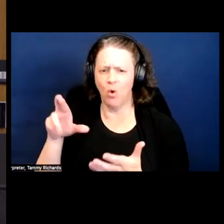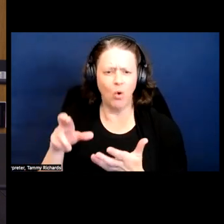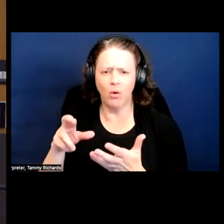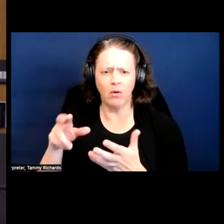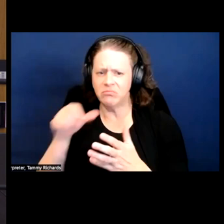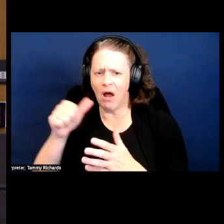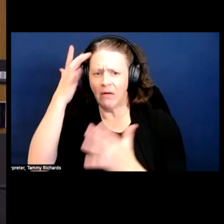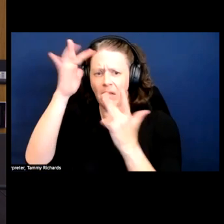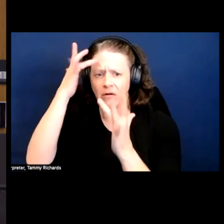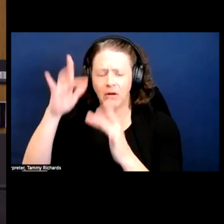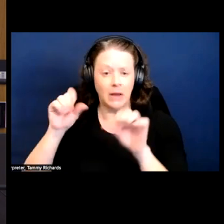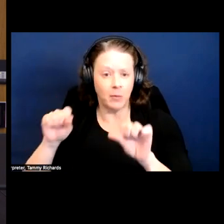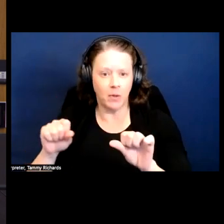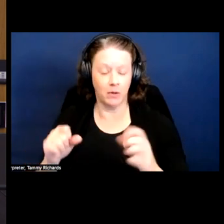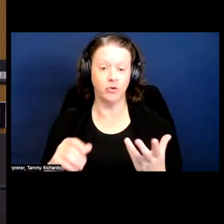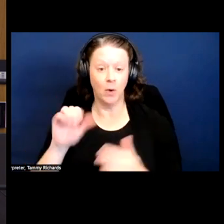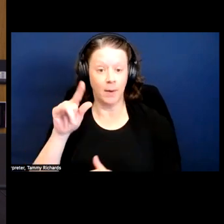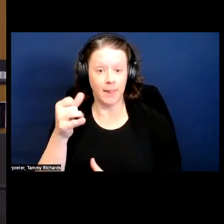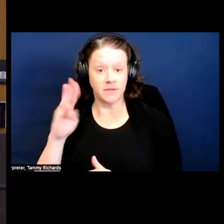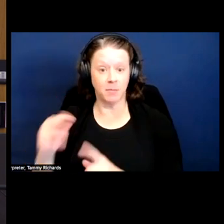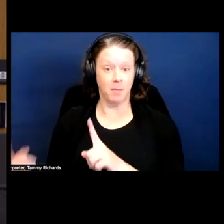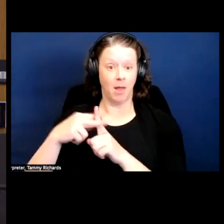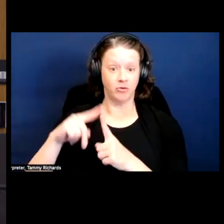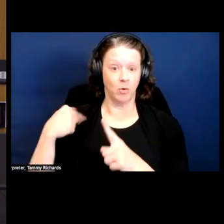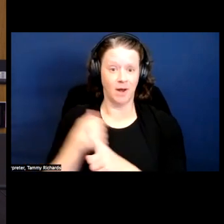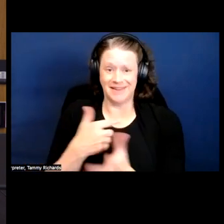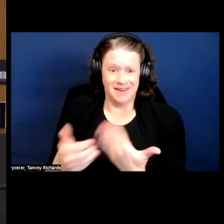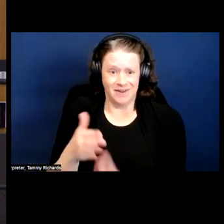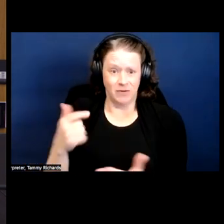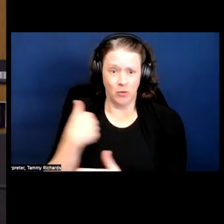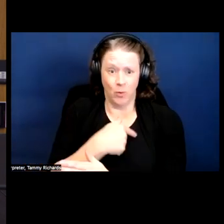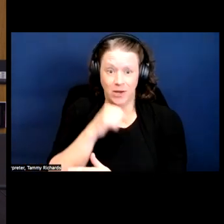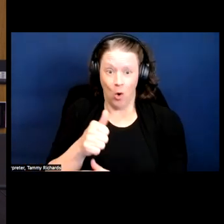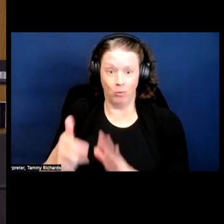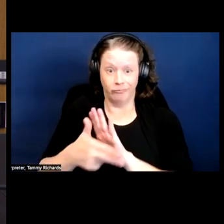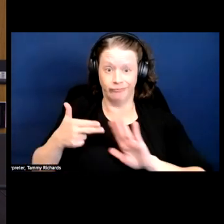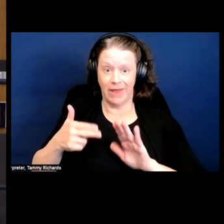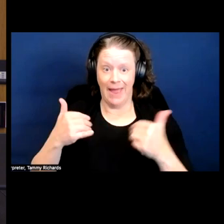And so then ableism is applying to us as well, even if we don't identify as having a disability.